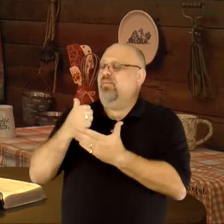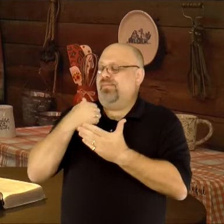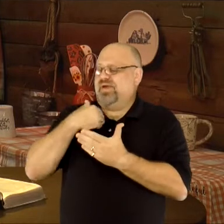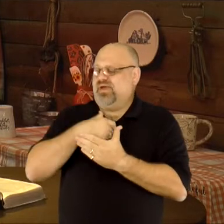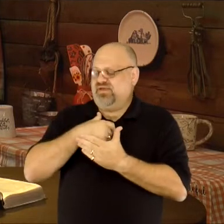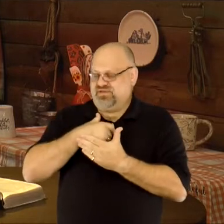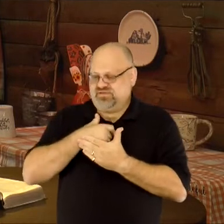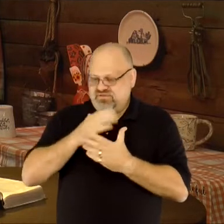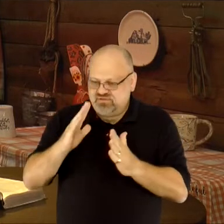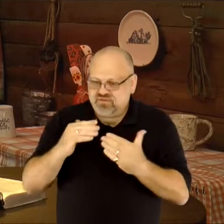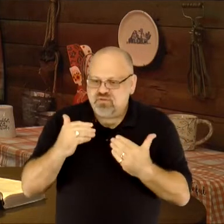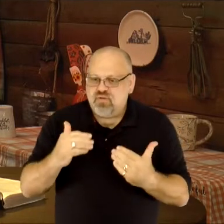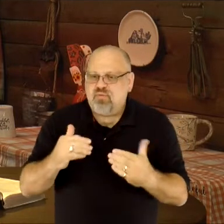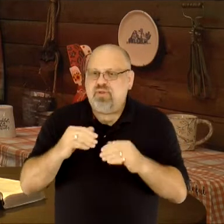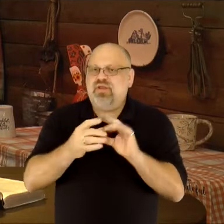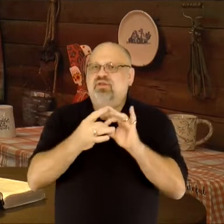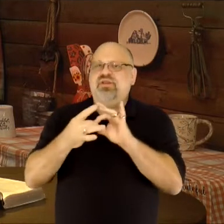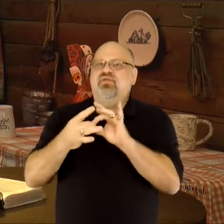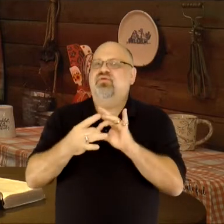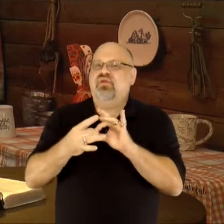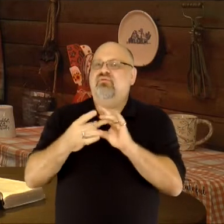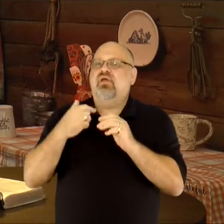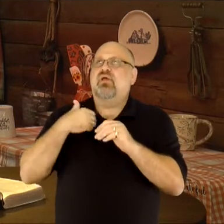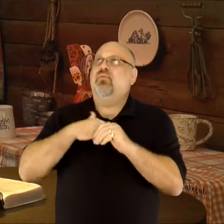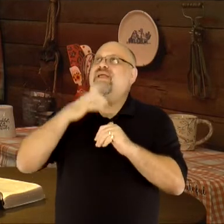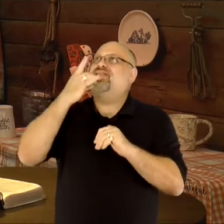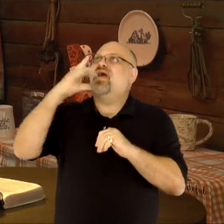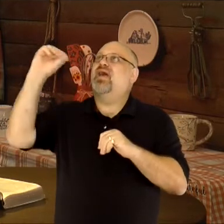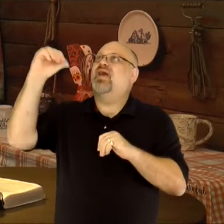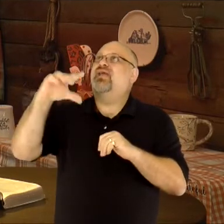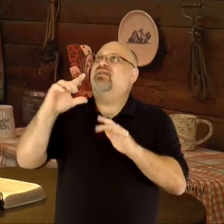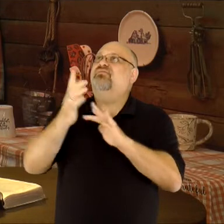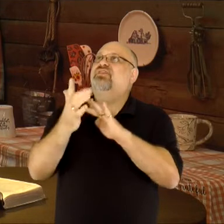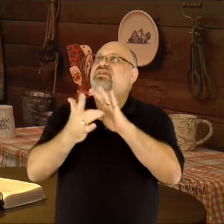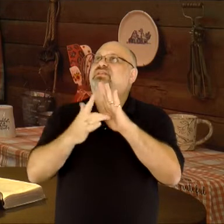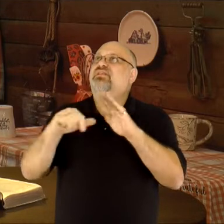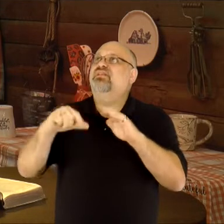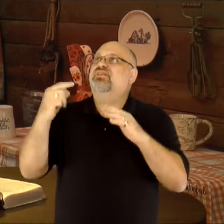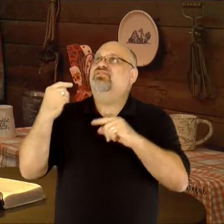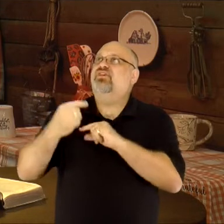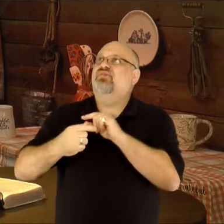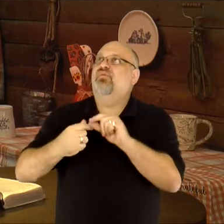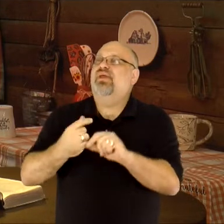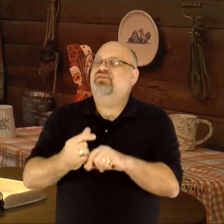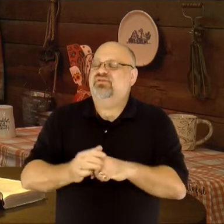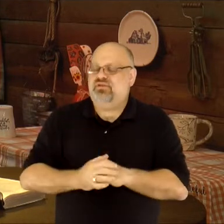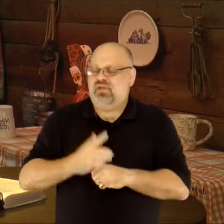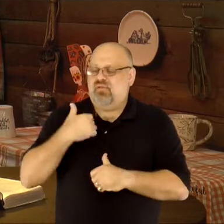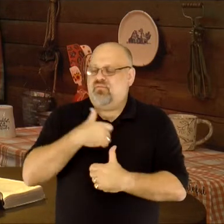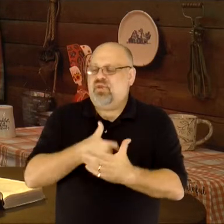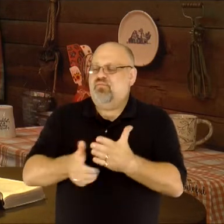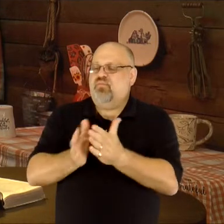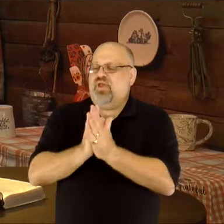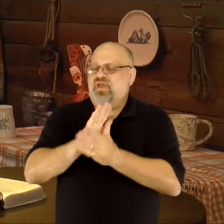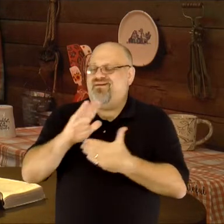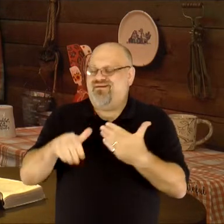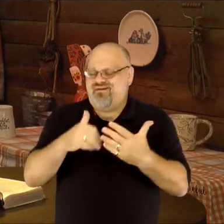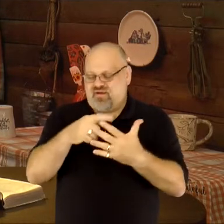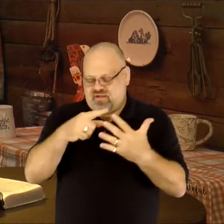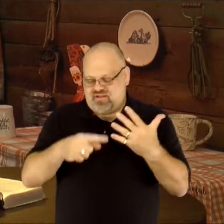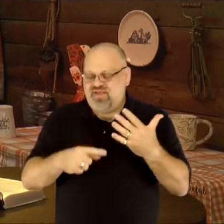would help us to walk forward in unity, as we shine the light of Jesus in this generation. We pray all